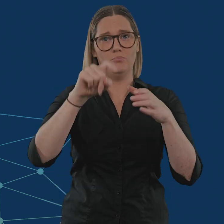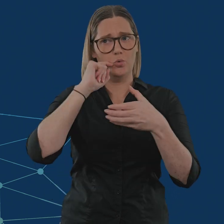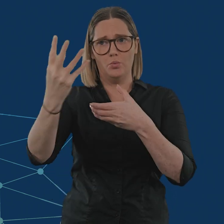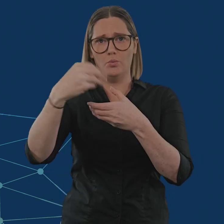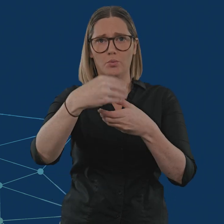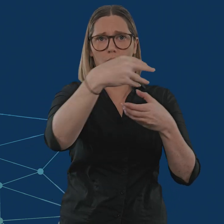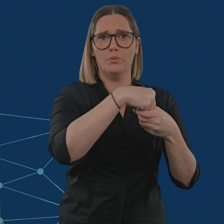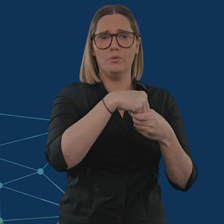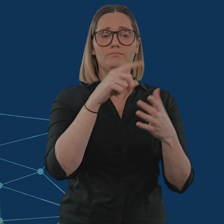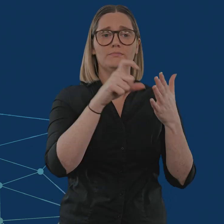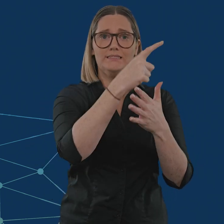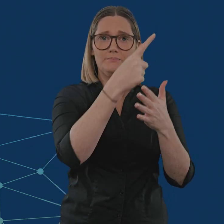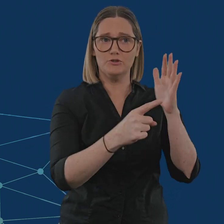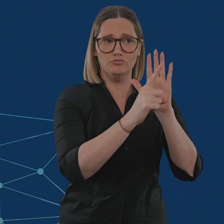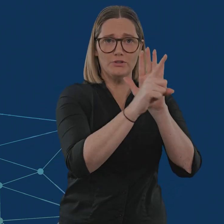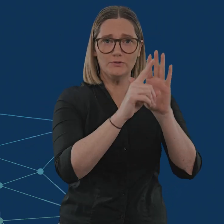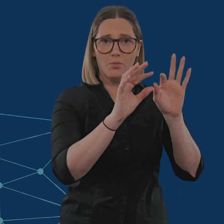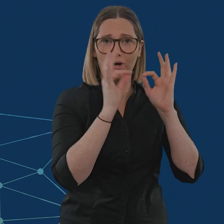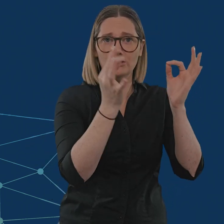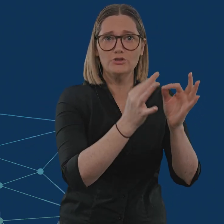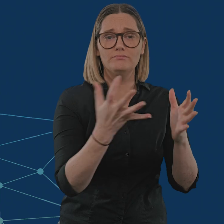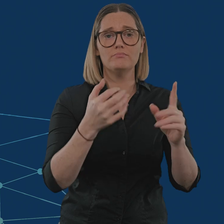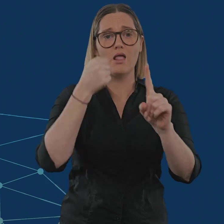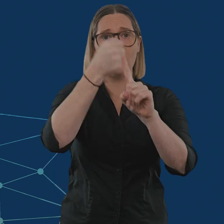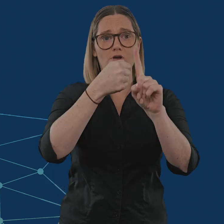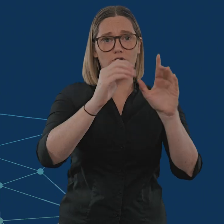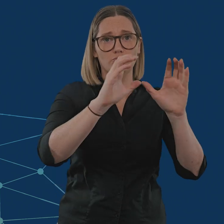bringing together disability representative organisations,